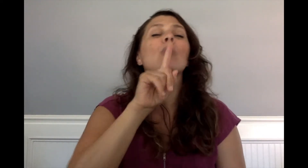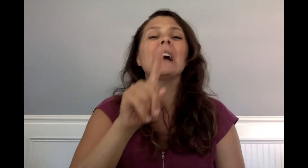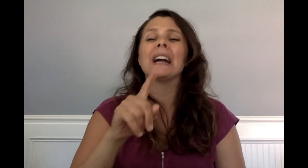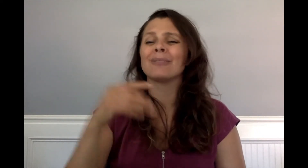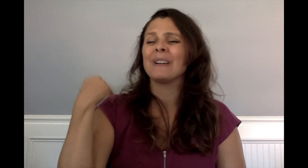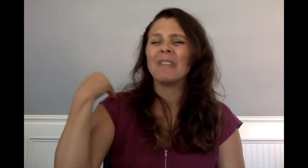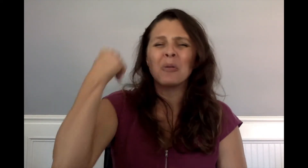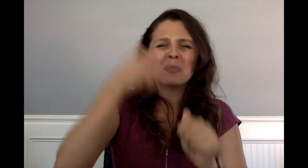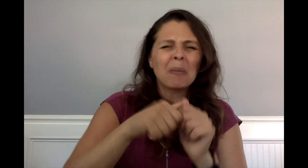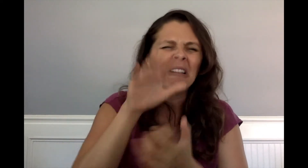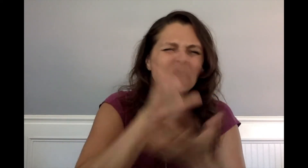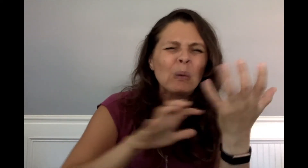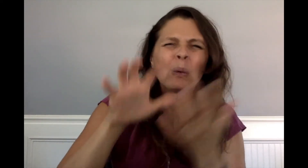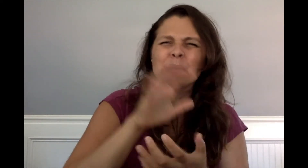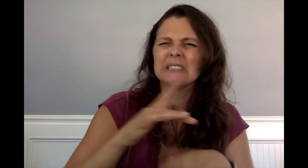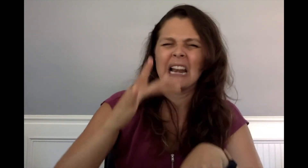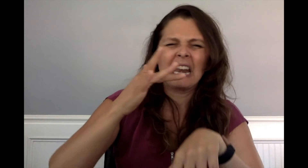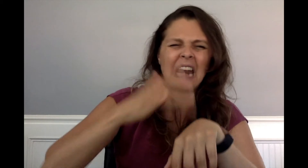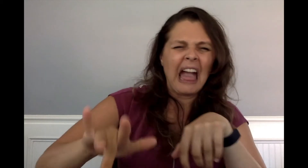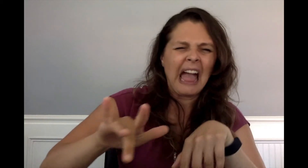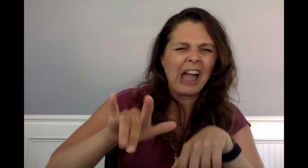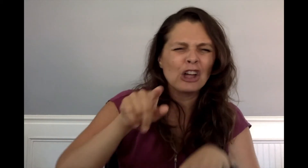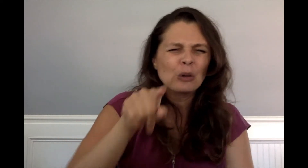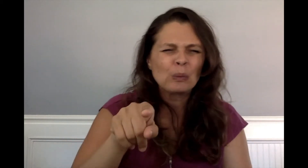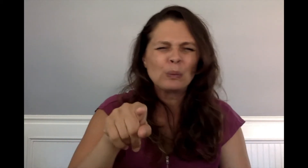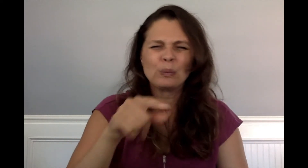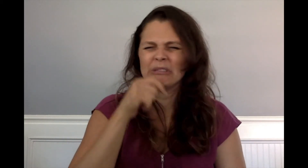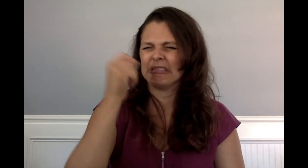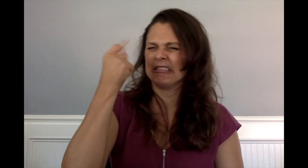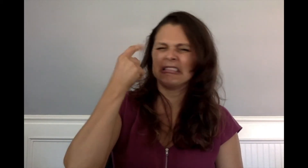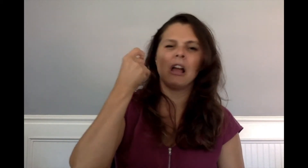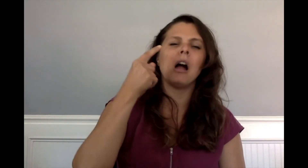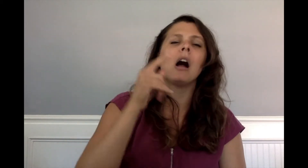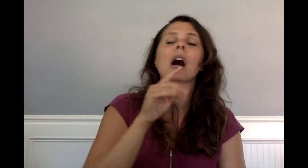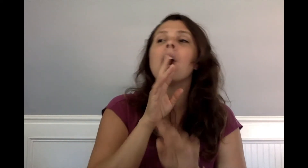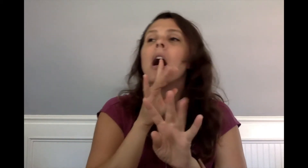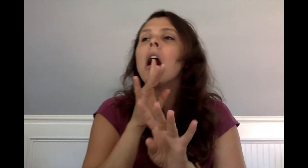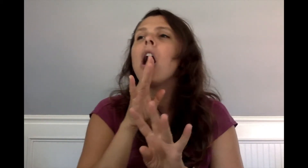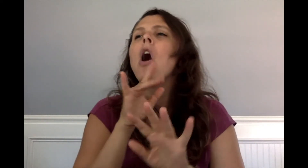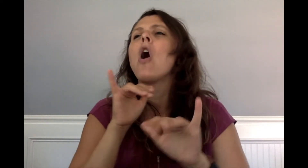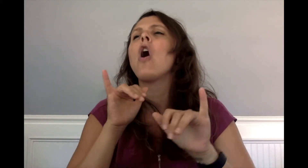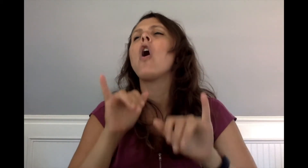Charlie learned that their destination was actually